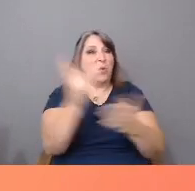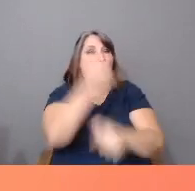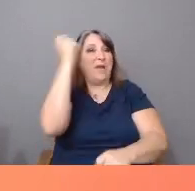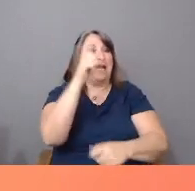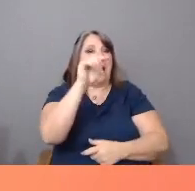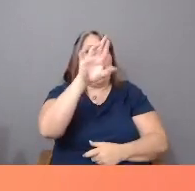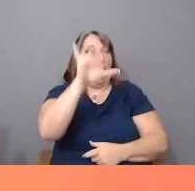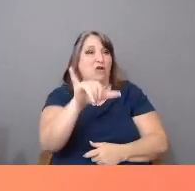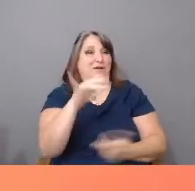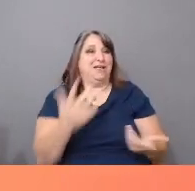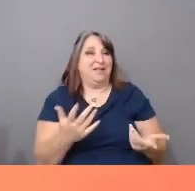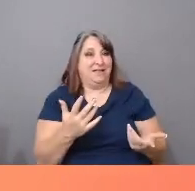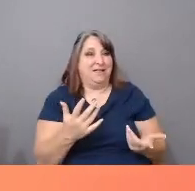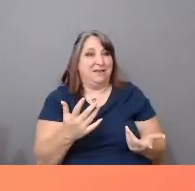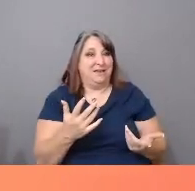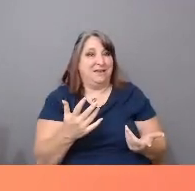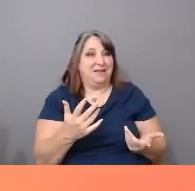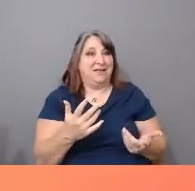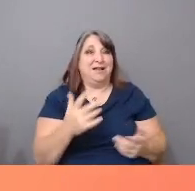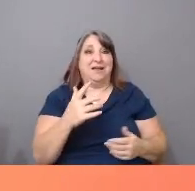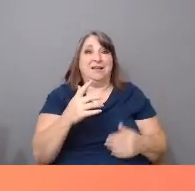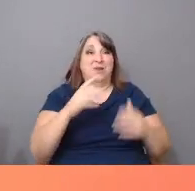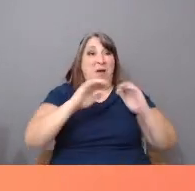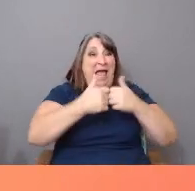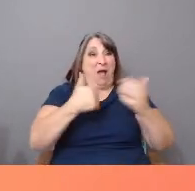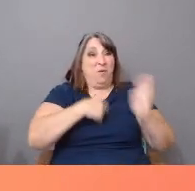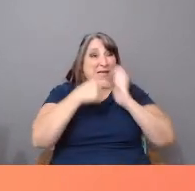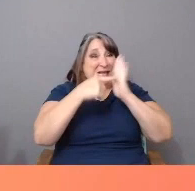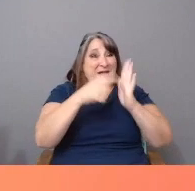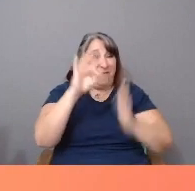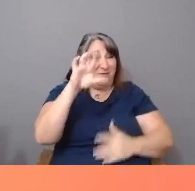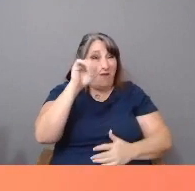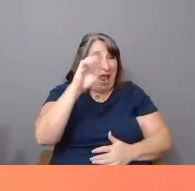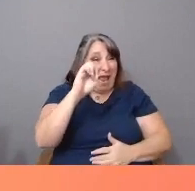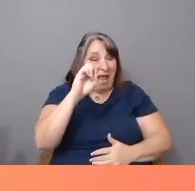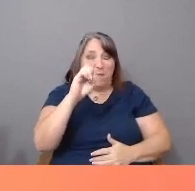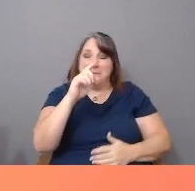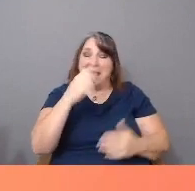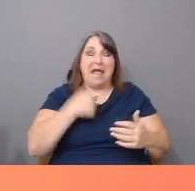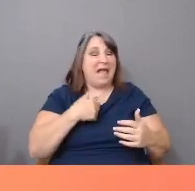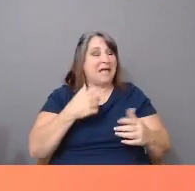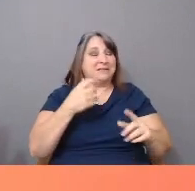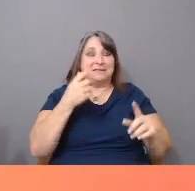Framing has real life consequences. Take the latest popular stereotype of Latinx--